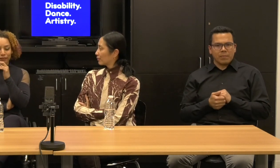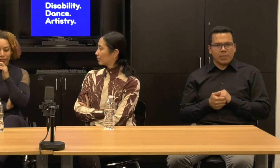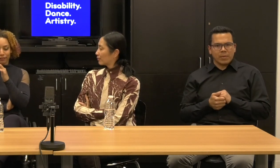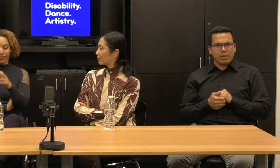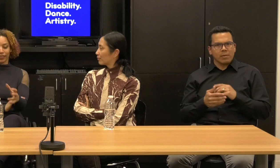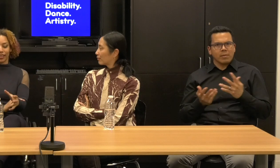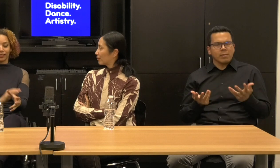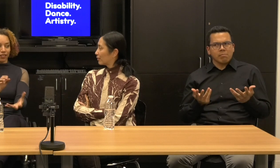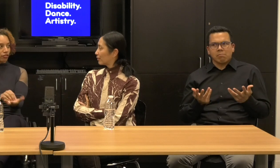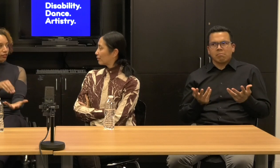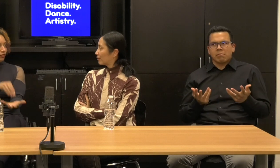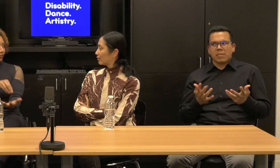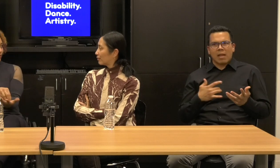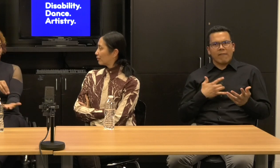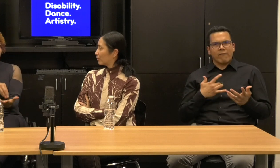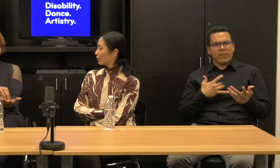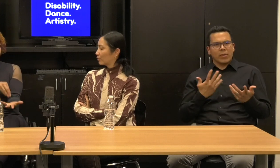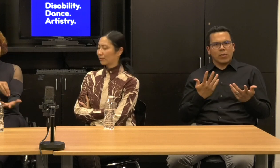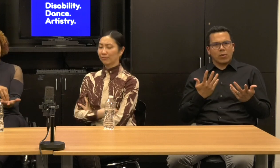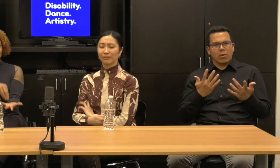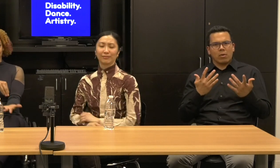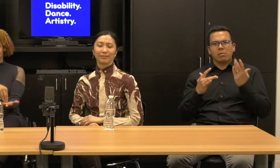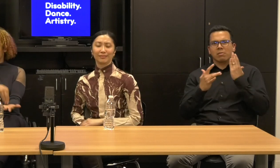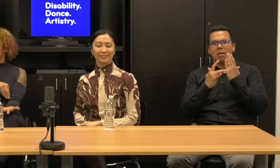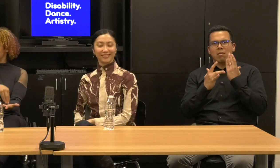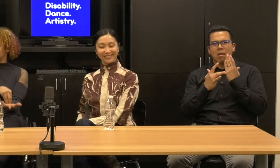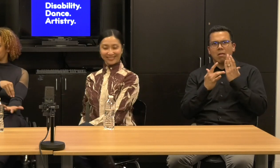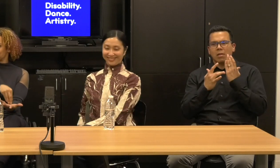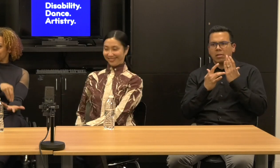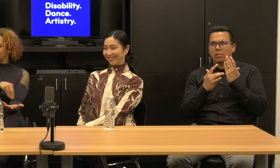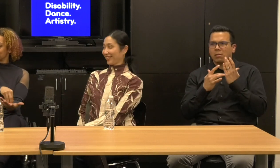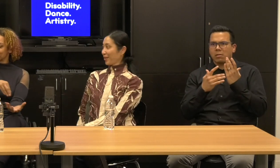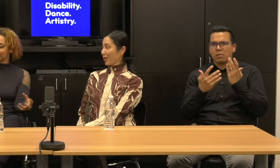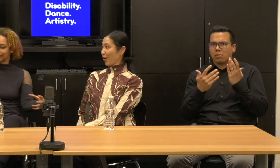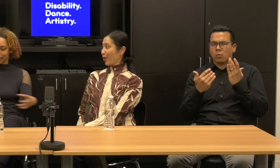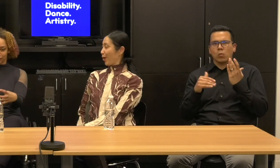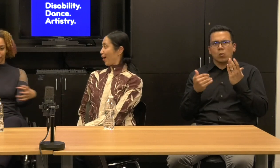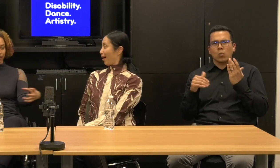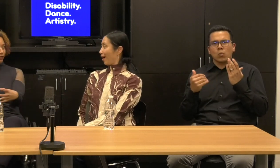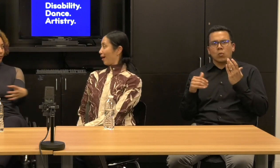No, I mean I really feel like digital, the digital communication practices where the center.